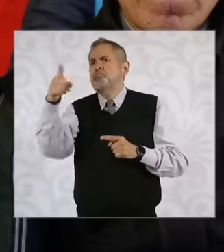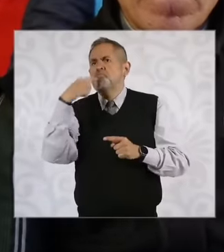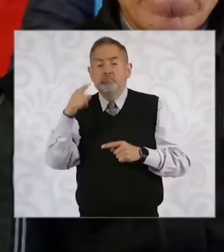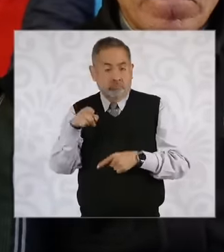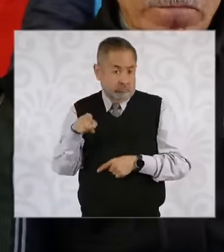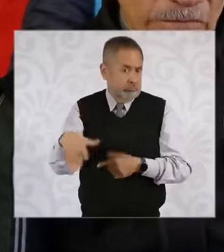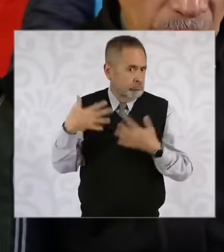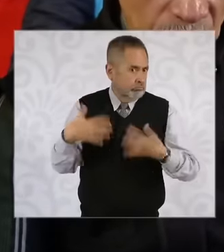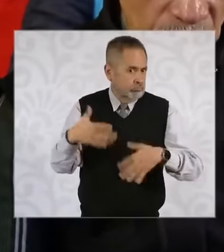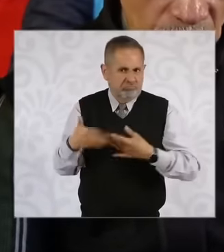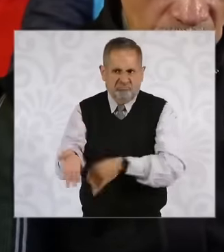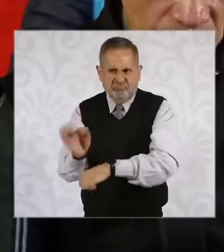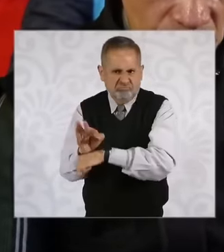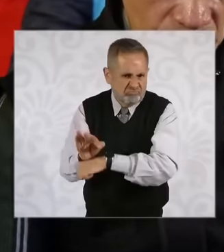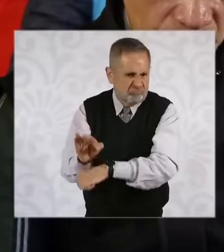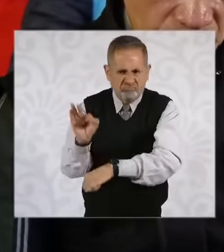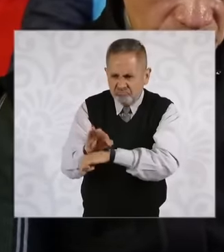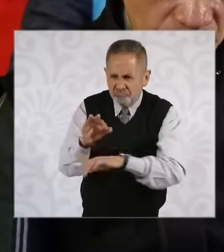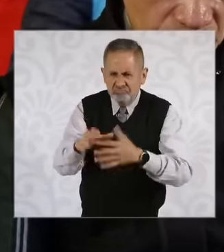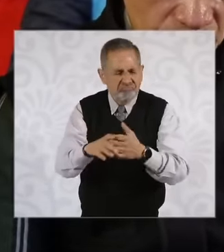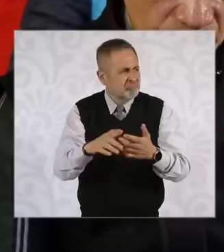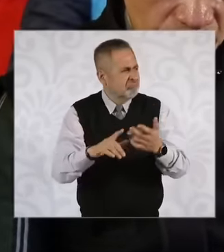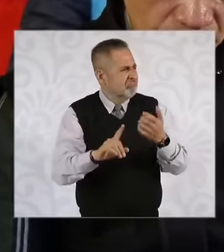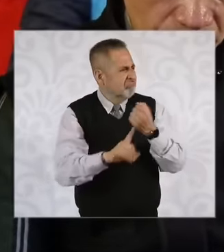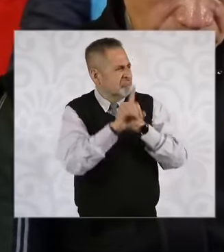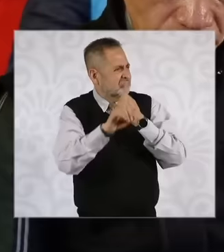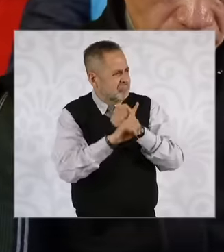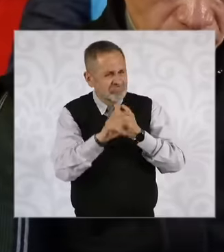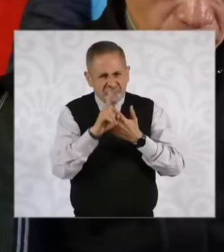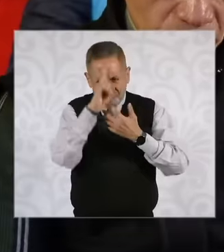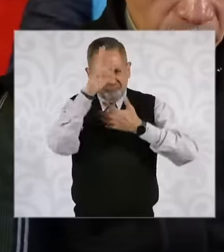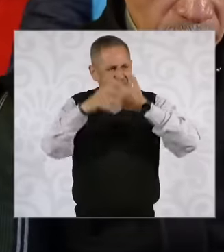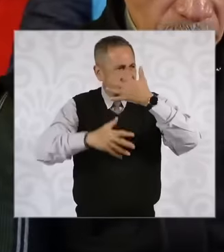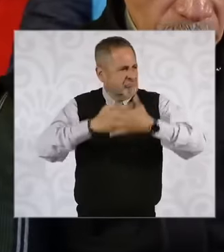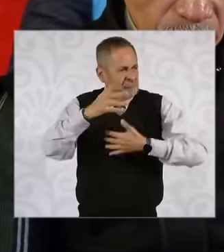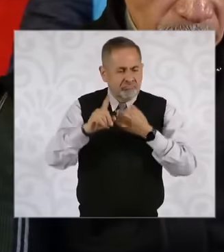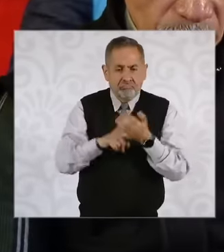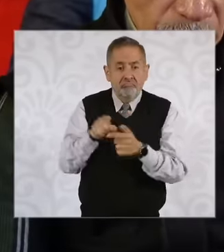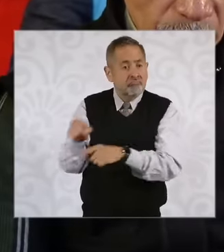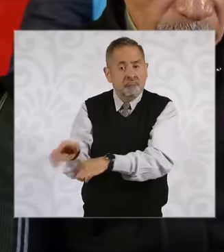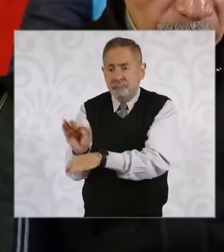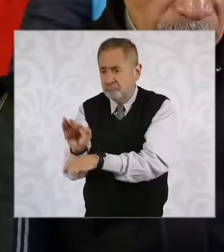regarding the complaints about violence in that entity he had spoken and denounced the